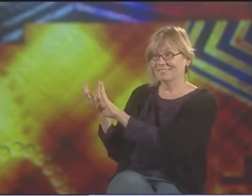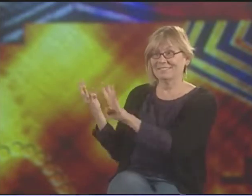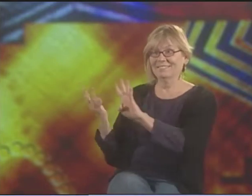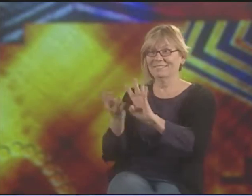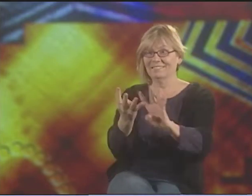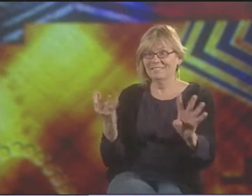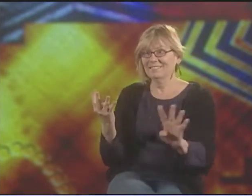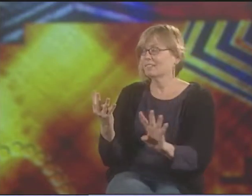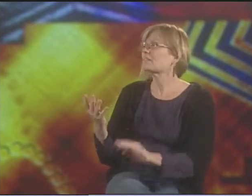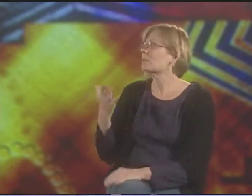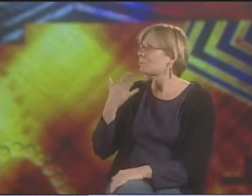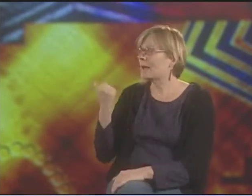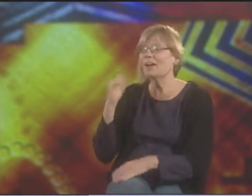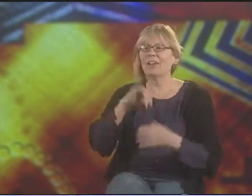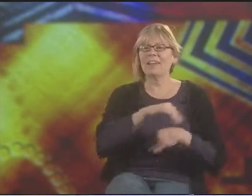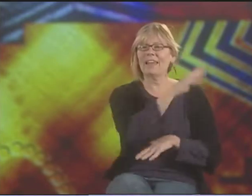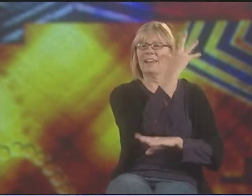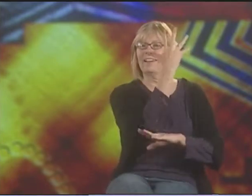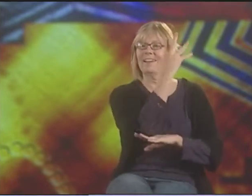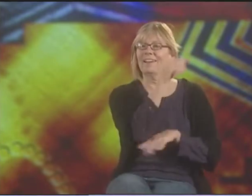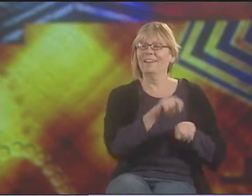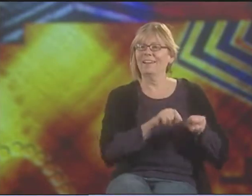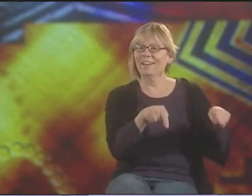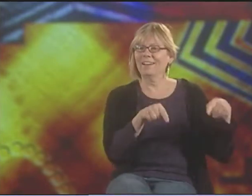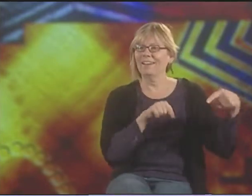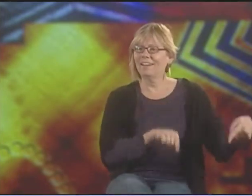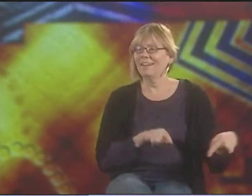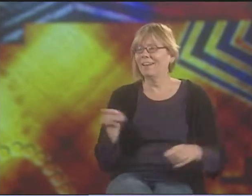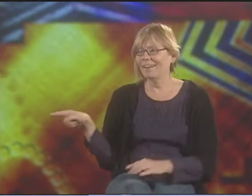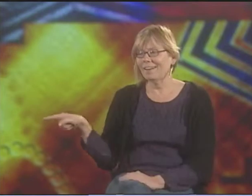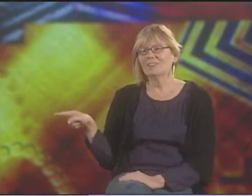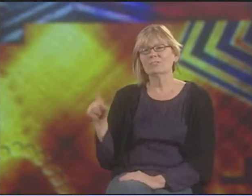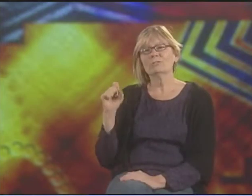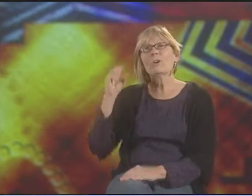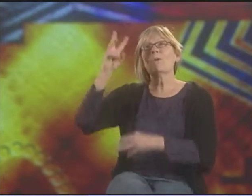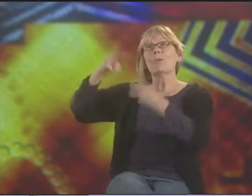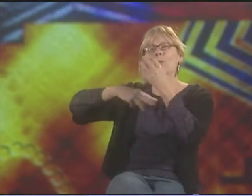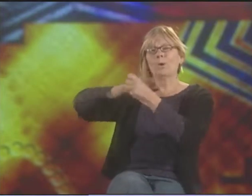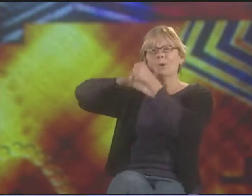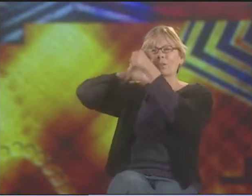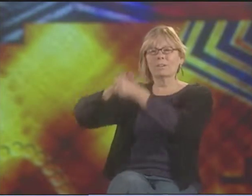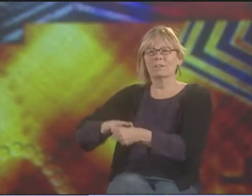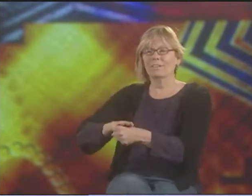SOME TREES ARE ALL IN LINE, AND THEY'RE NICE AND NEAT, AND THEY'RE LOOKED AT AS BETTER THAN SIGNS